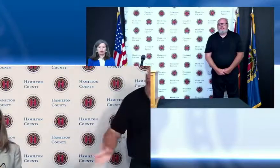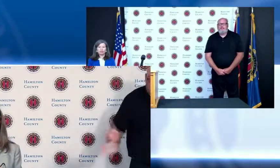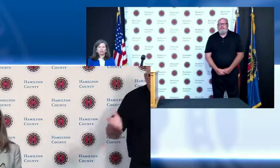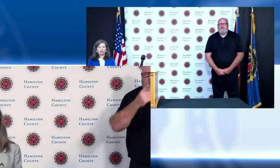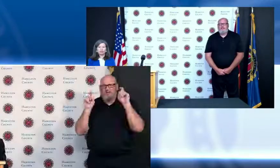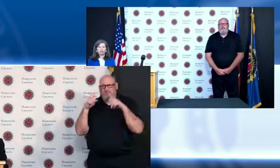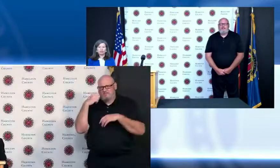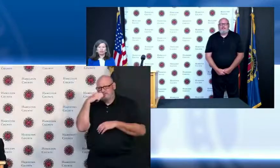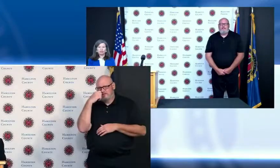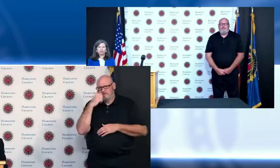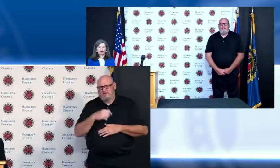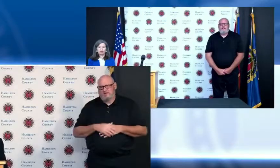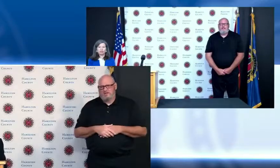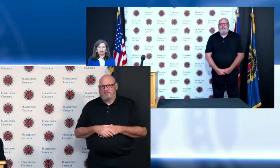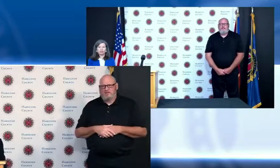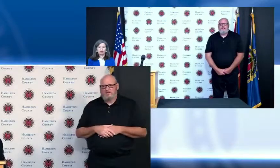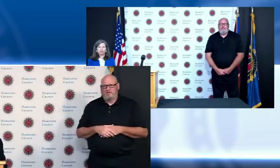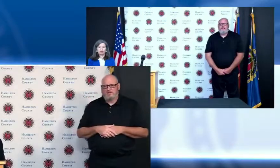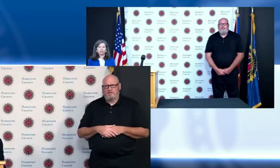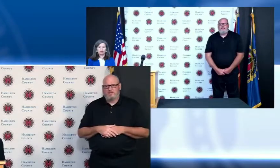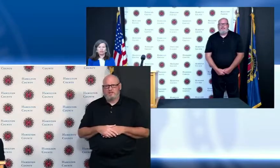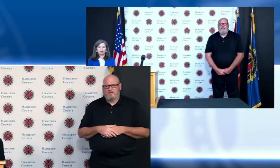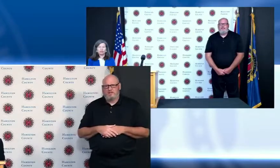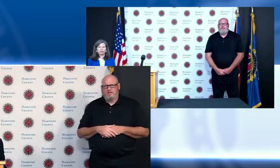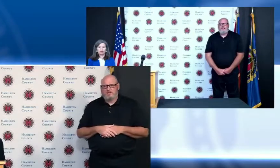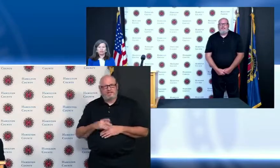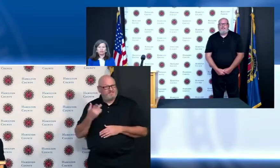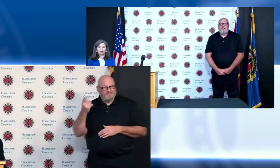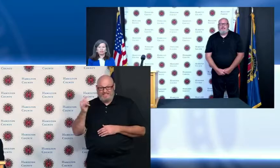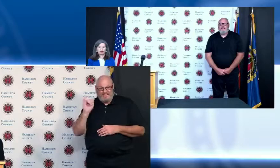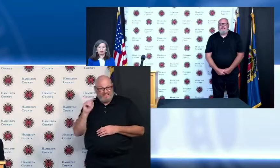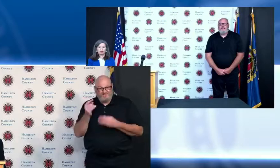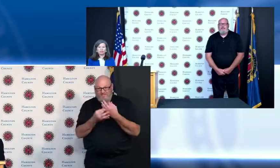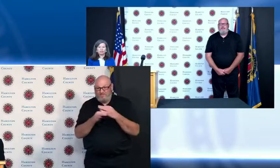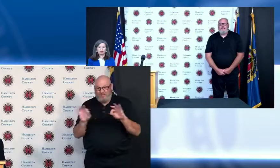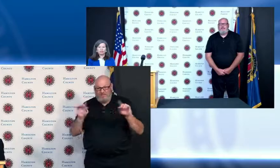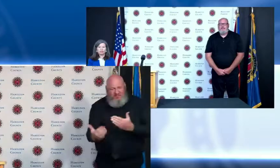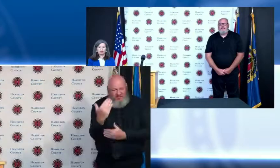we can go get tested we've got free testing in this community and it is so easy to get